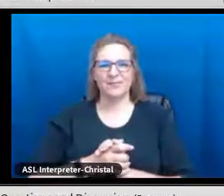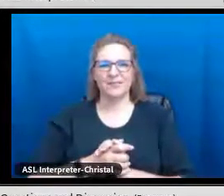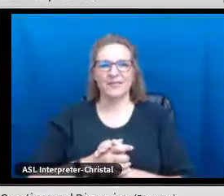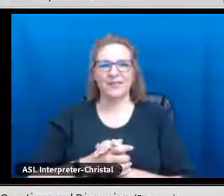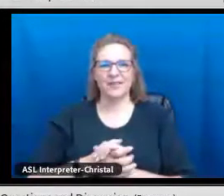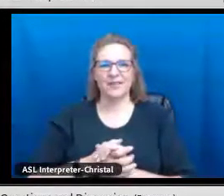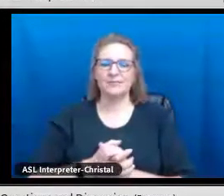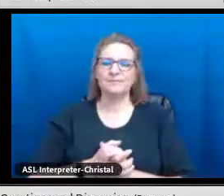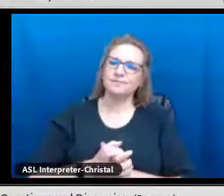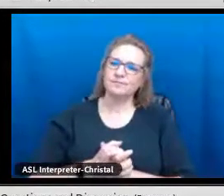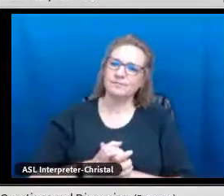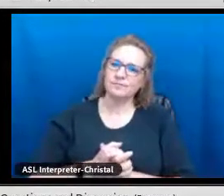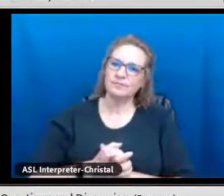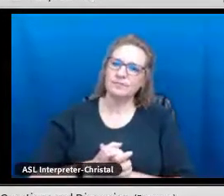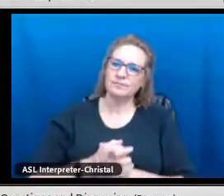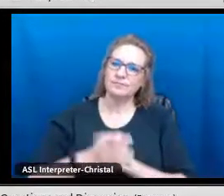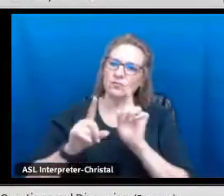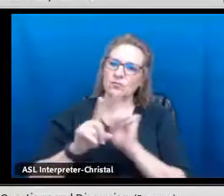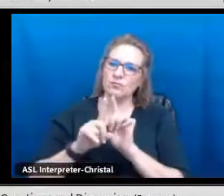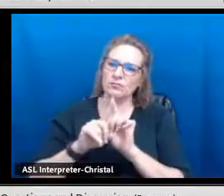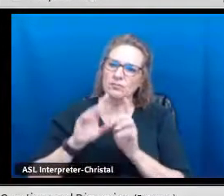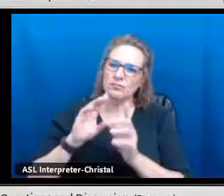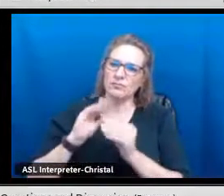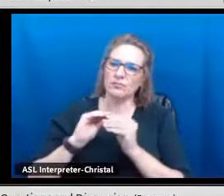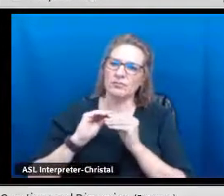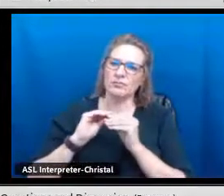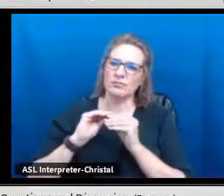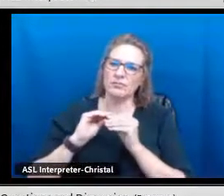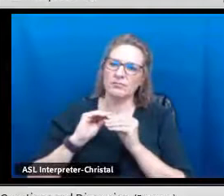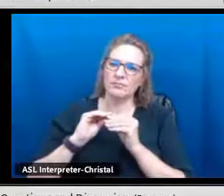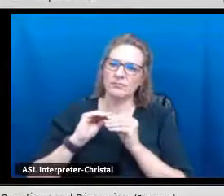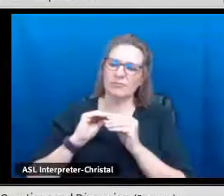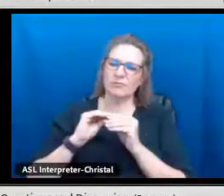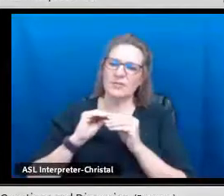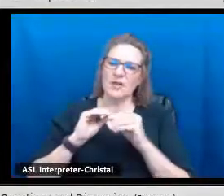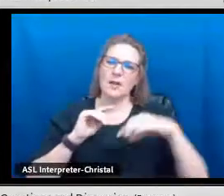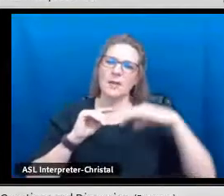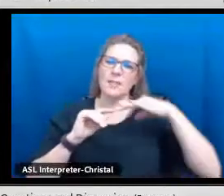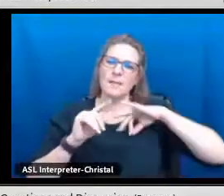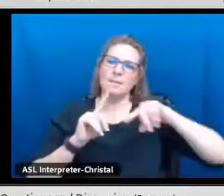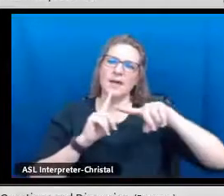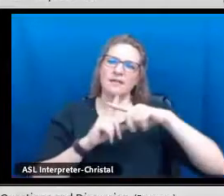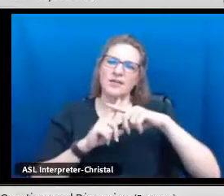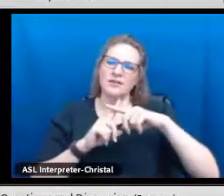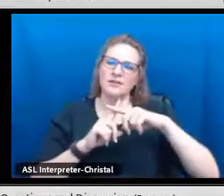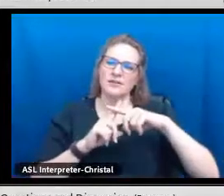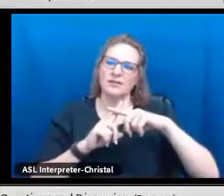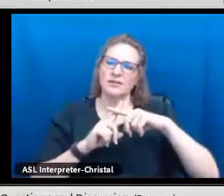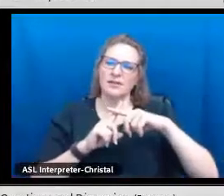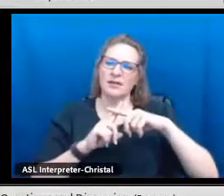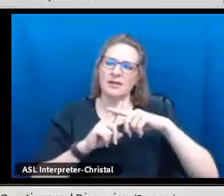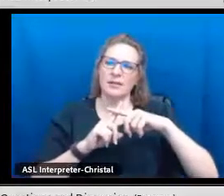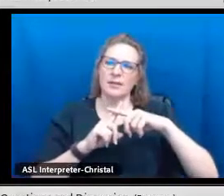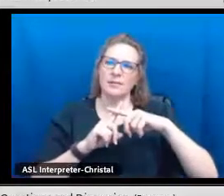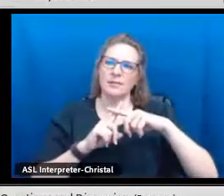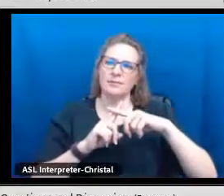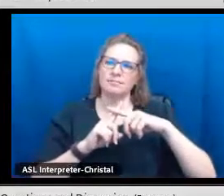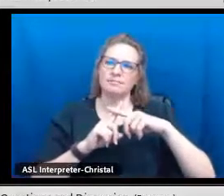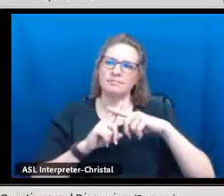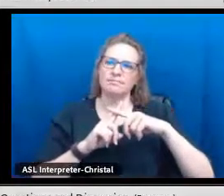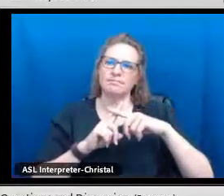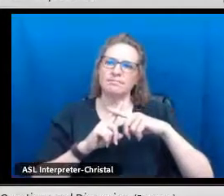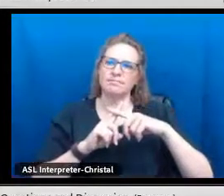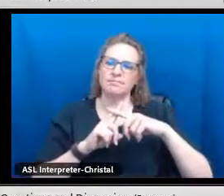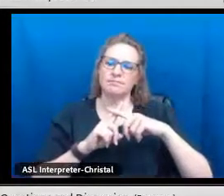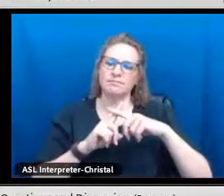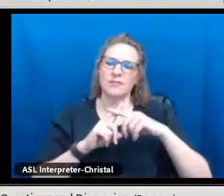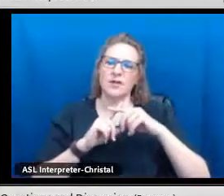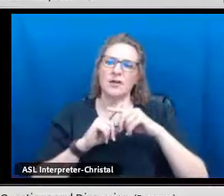Also, adding on the benefits of receiving the state seal of bilingualism-biliteracy